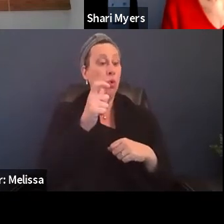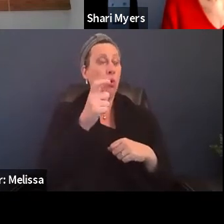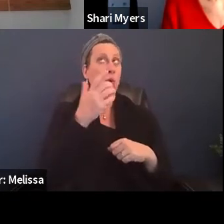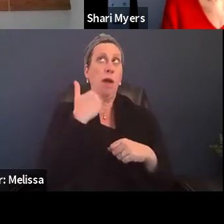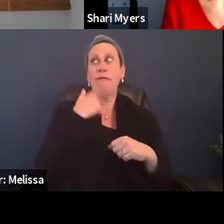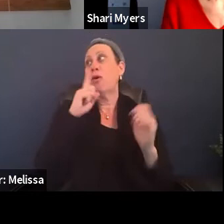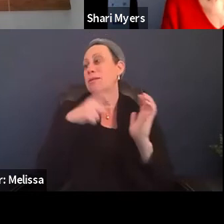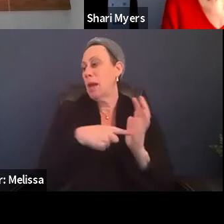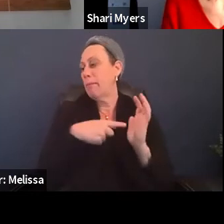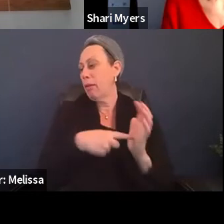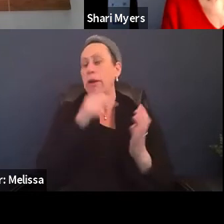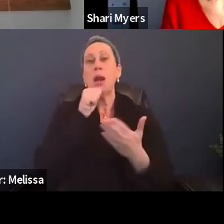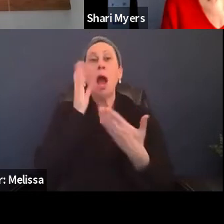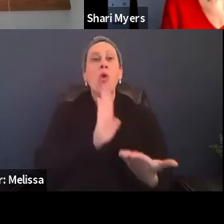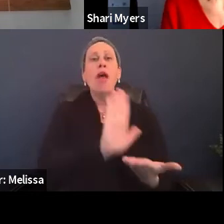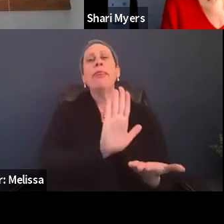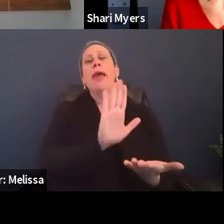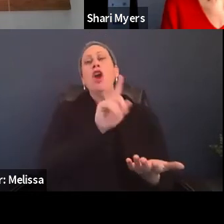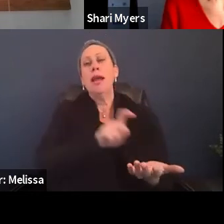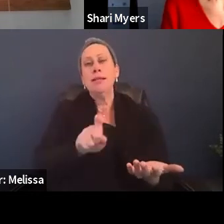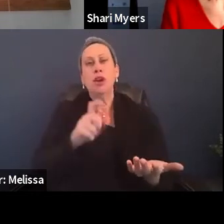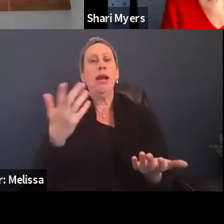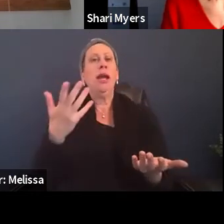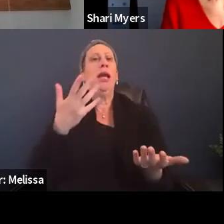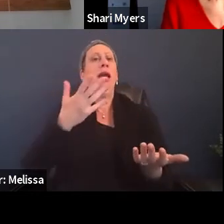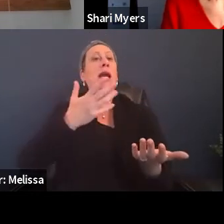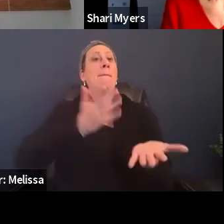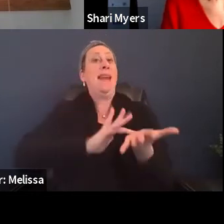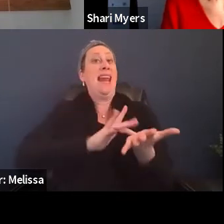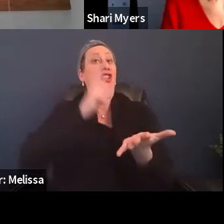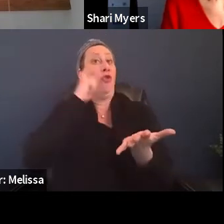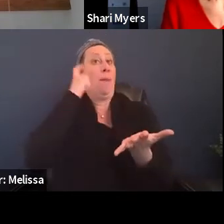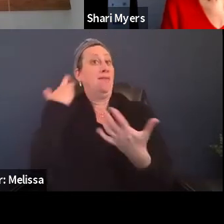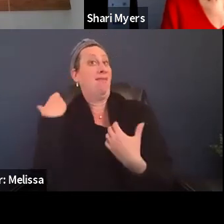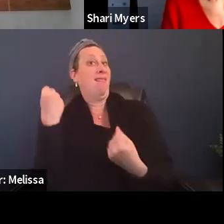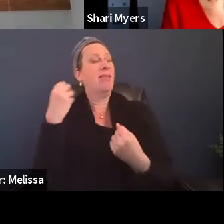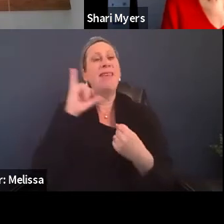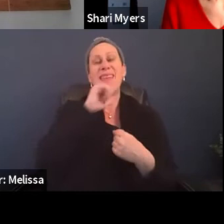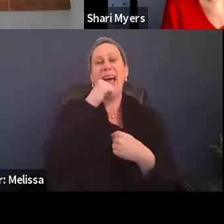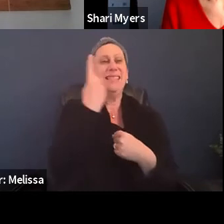not brought their necessary psychotropic medications. That's not something we may notice right away